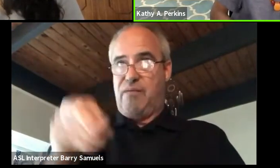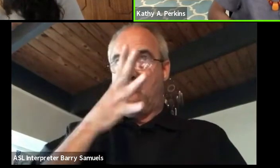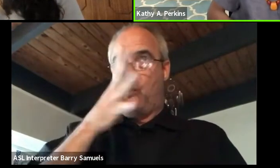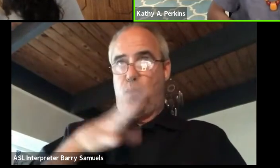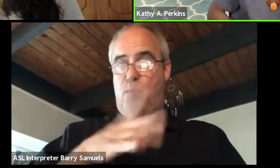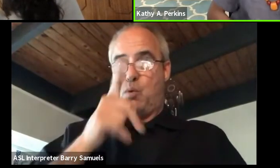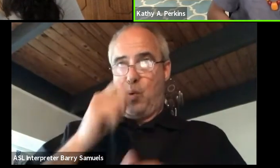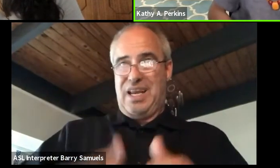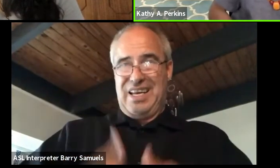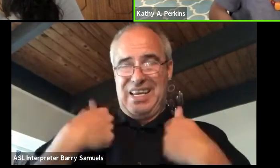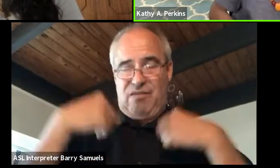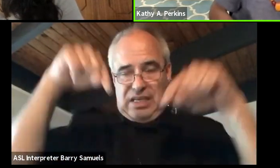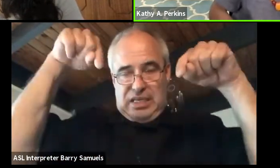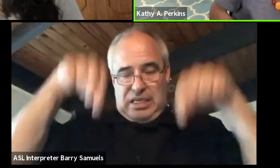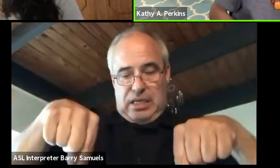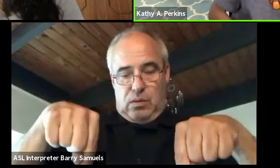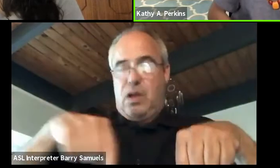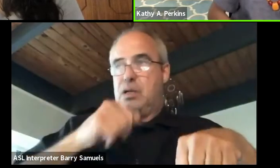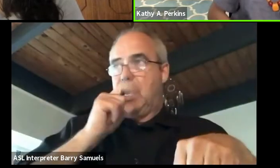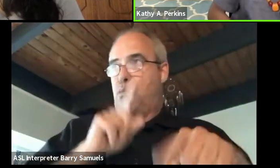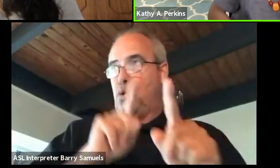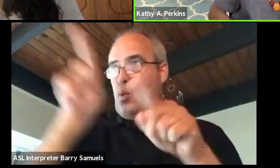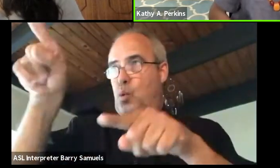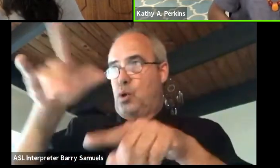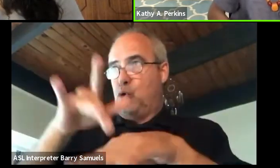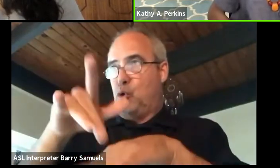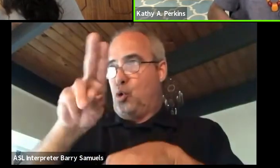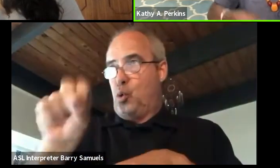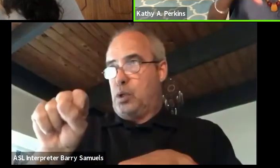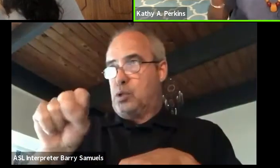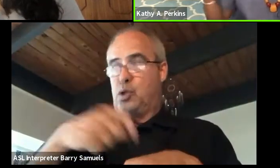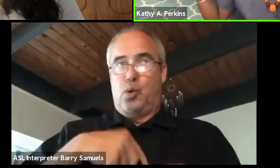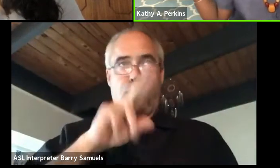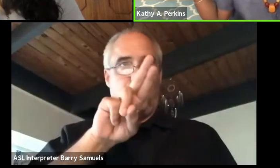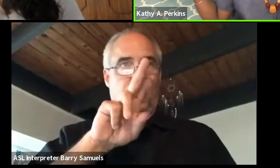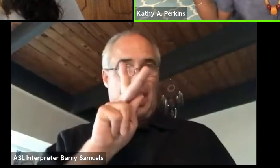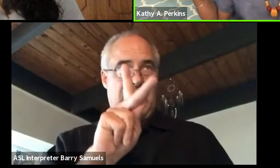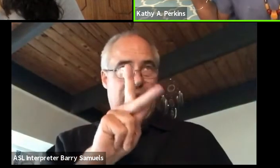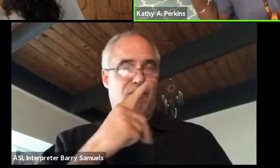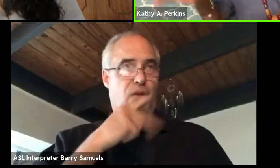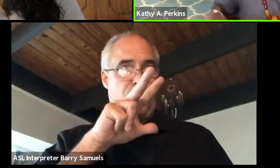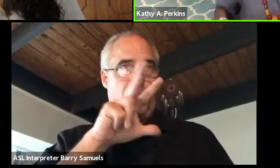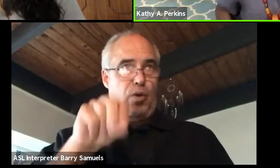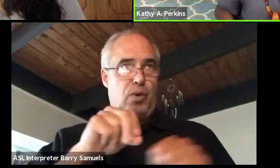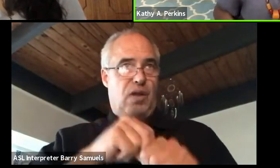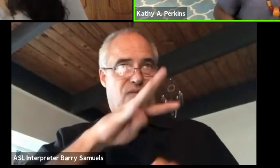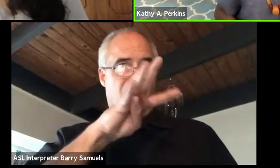not those who've been in the US and the UK for 34 years, who don't really know what's going on over here.